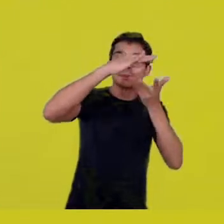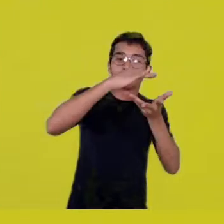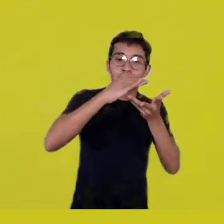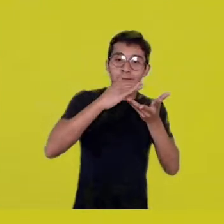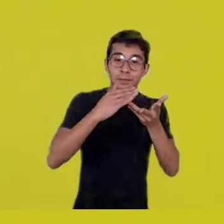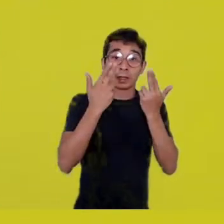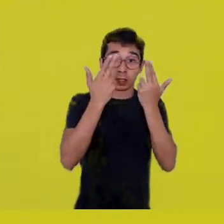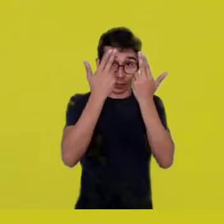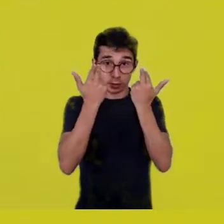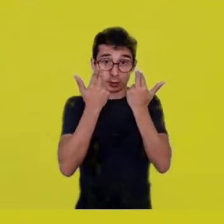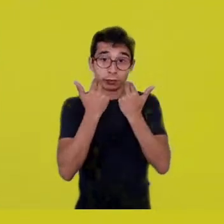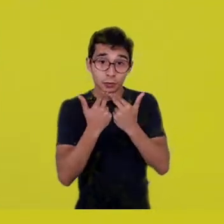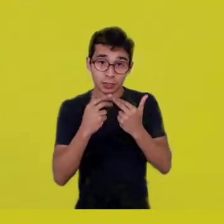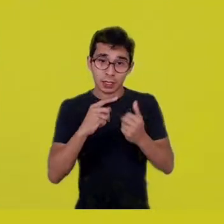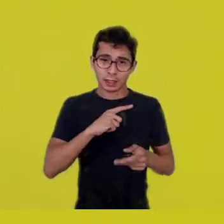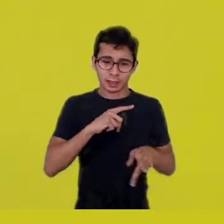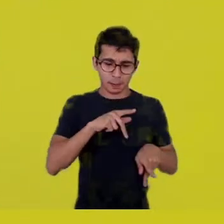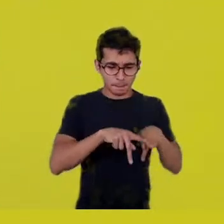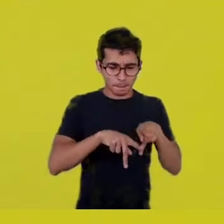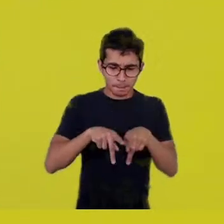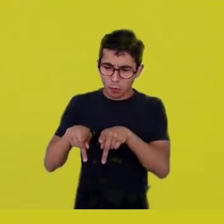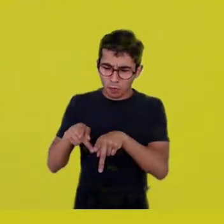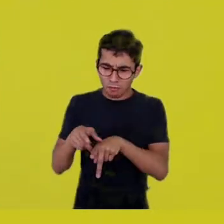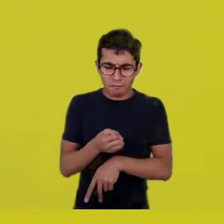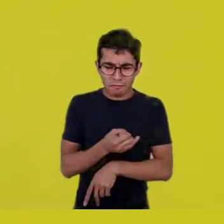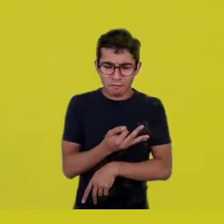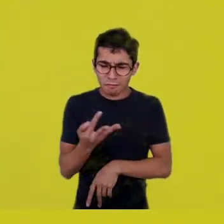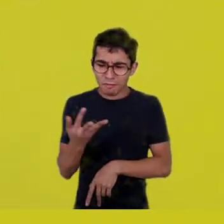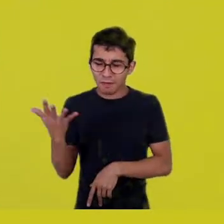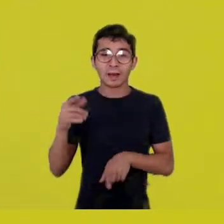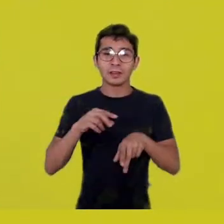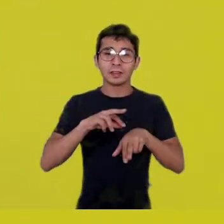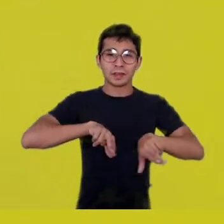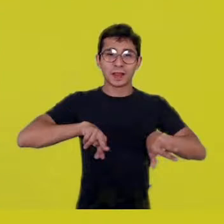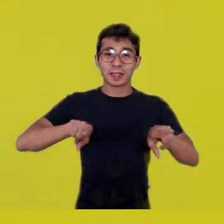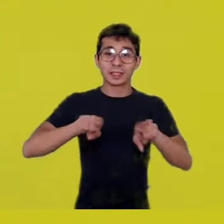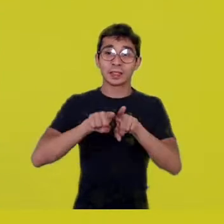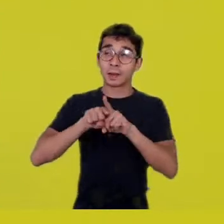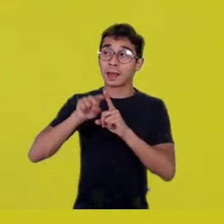the transcendence of the peoples brought from Africa